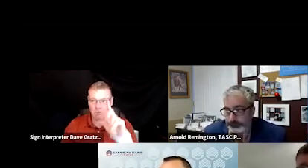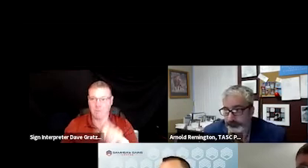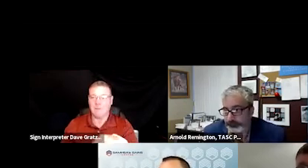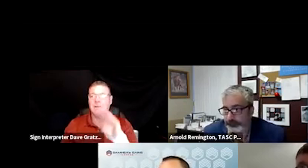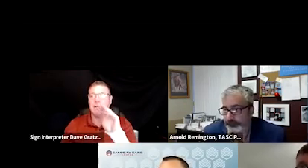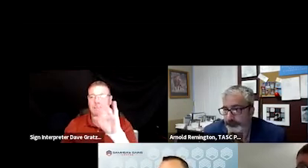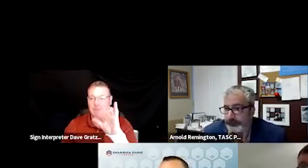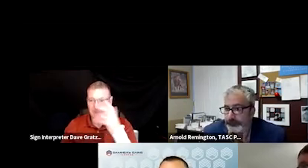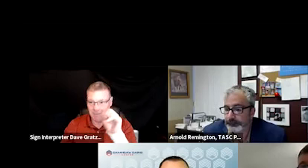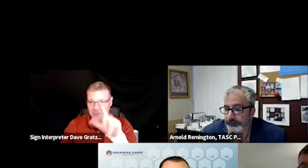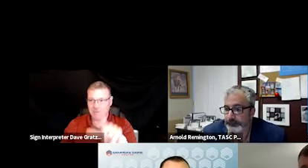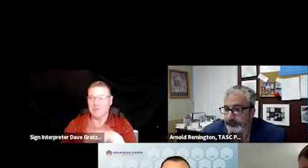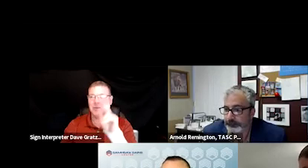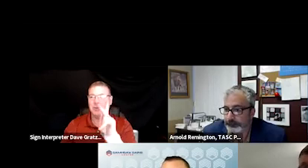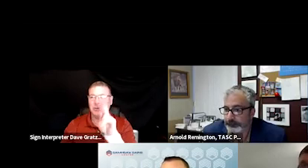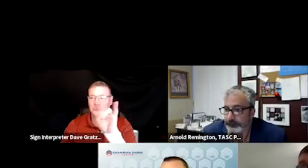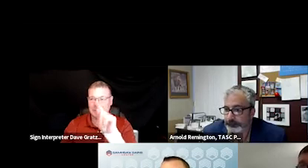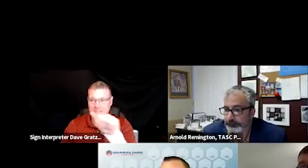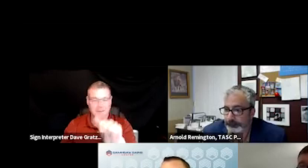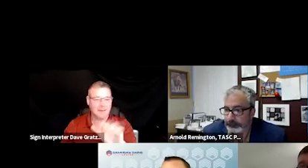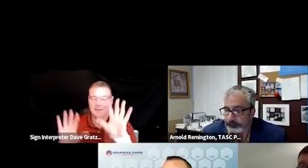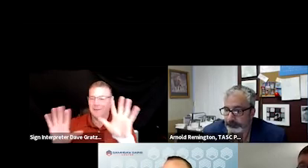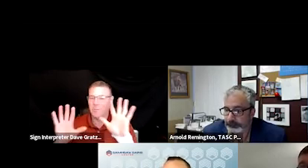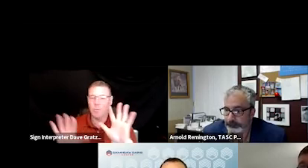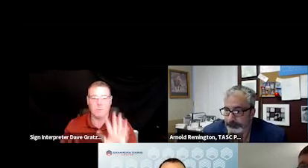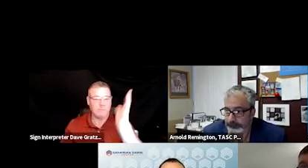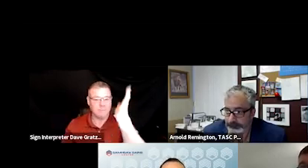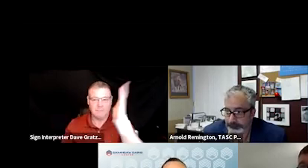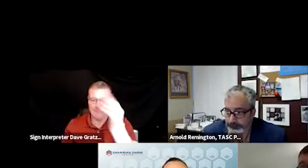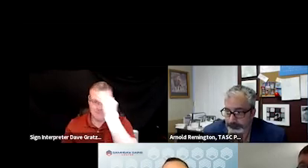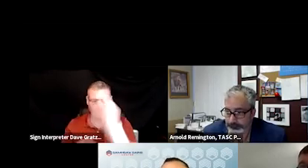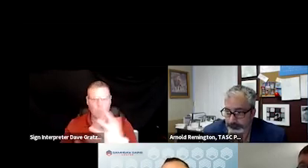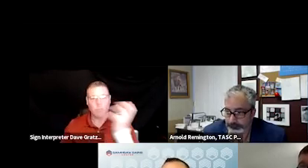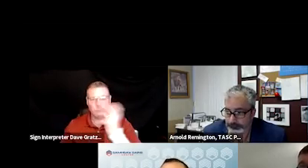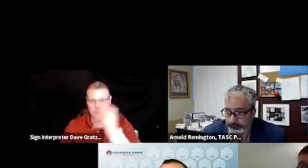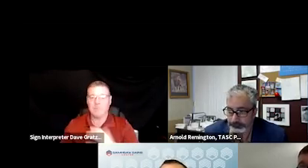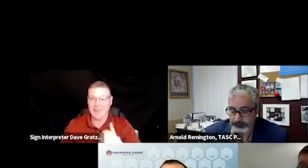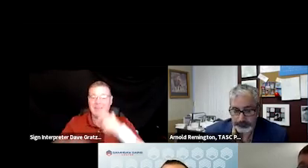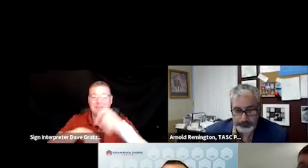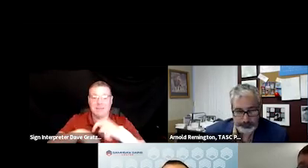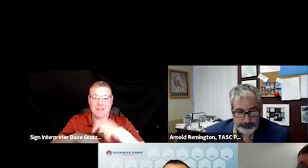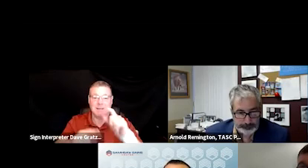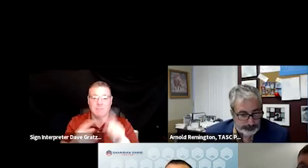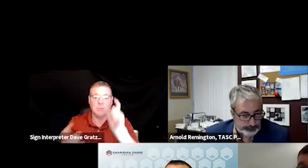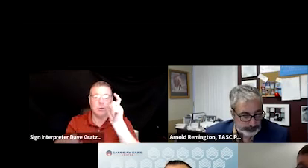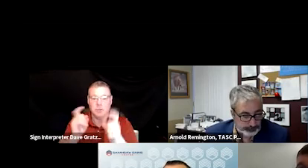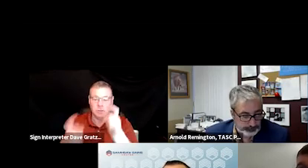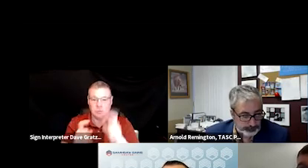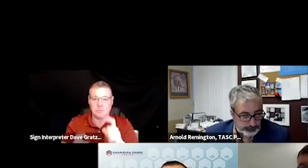for those very informative presentations. We have some time to address questions from the audience.